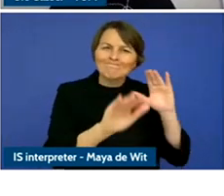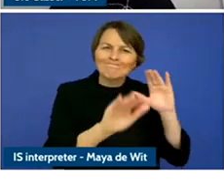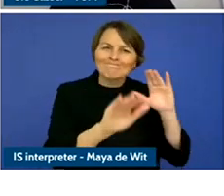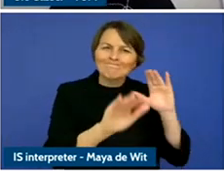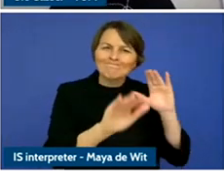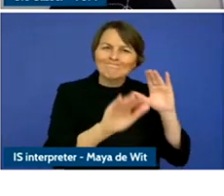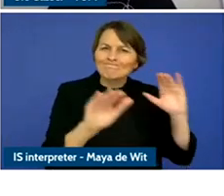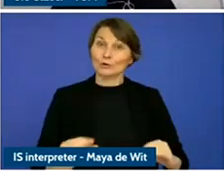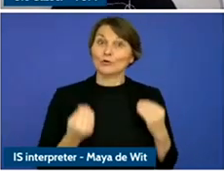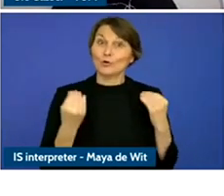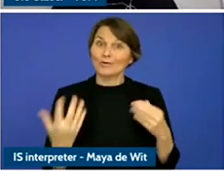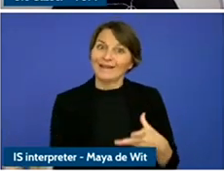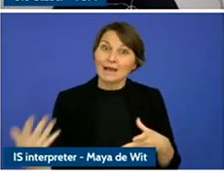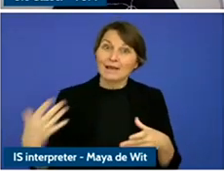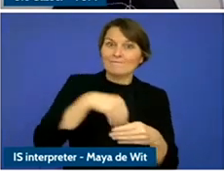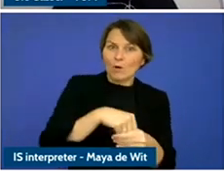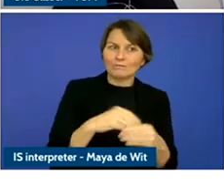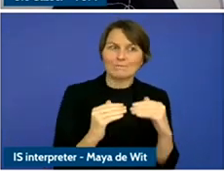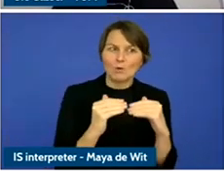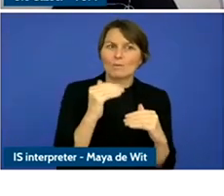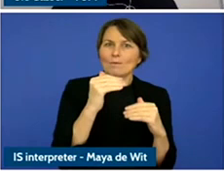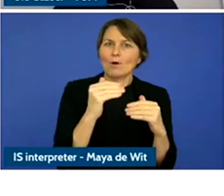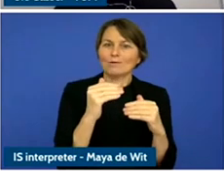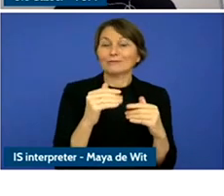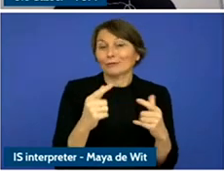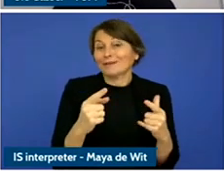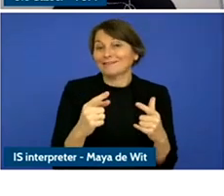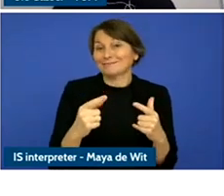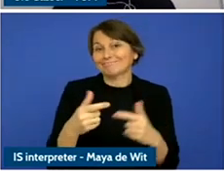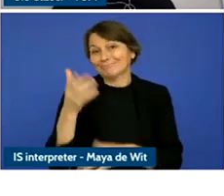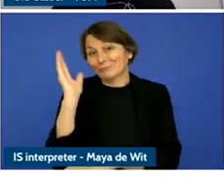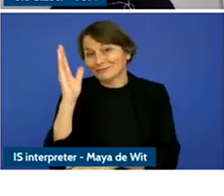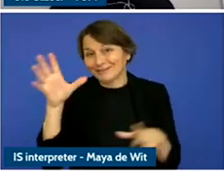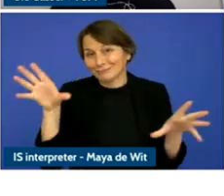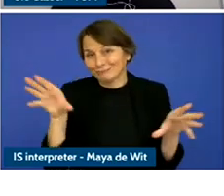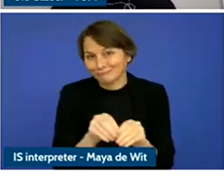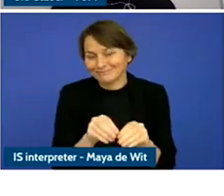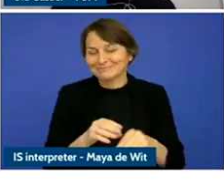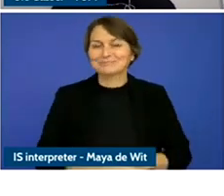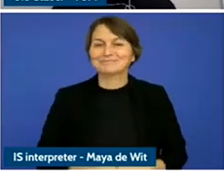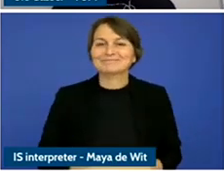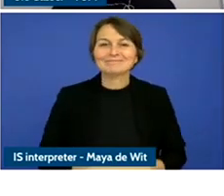So as I said, I look back at some of the maybe consistent developments over